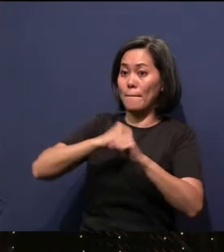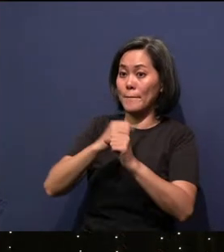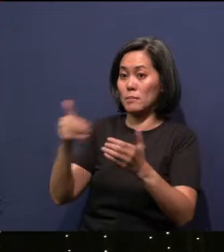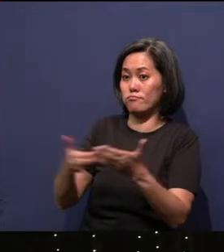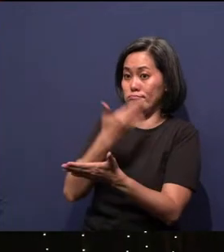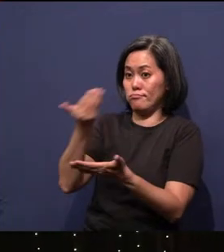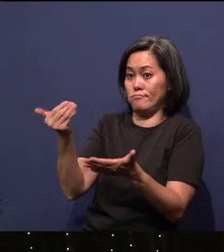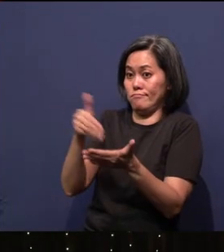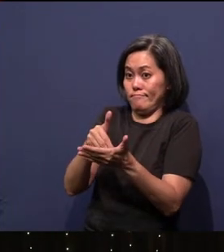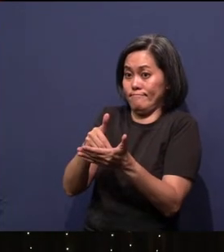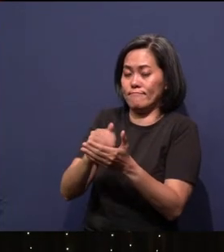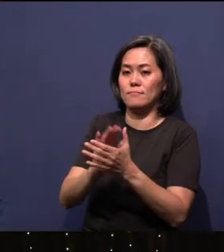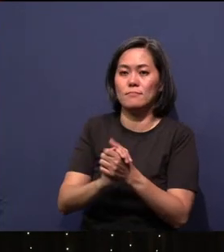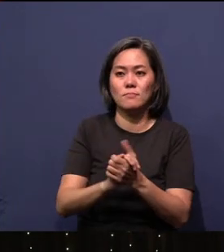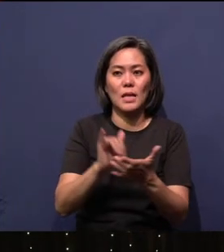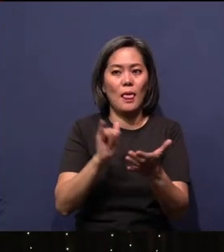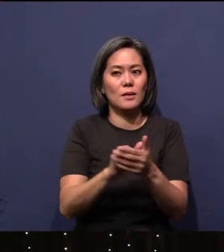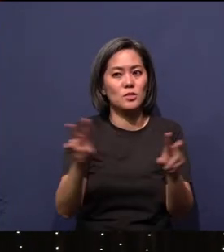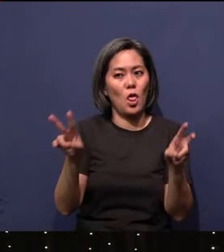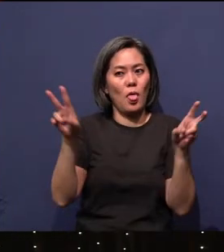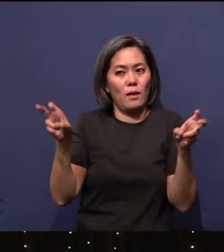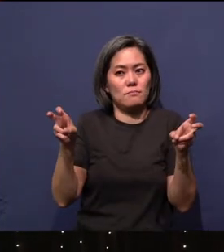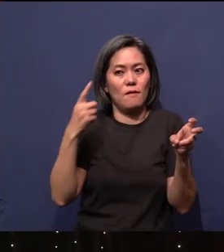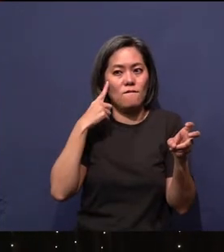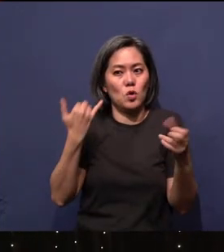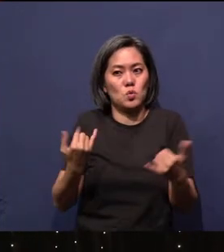going to be the theme of today's whole sermon.